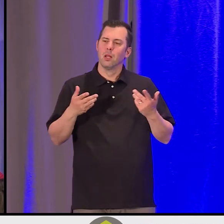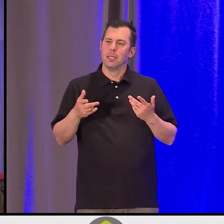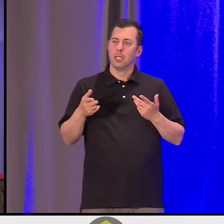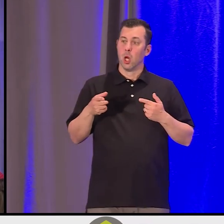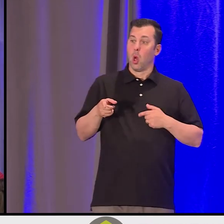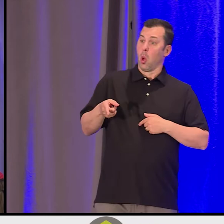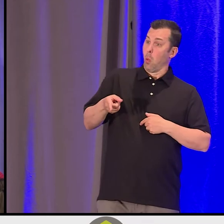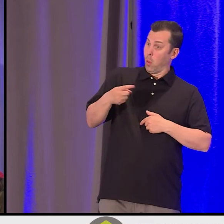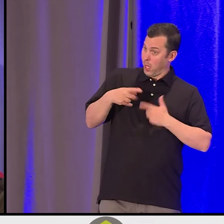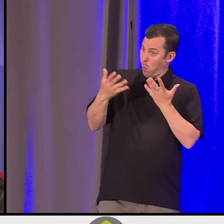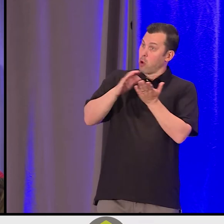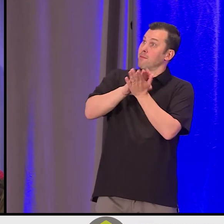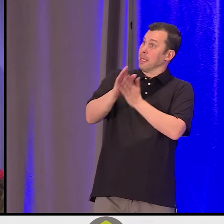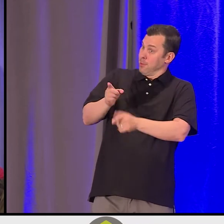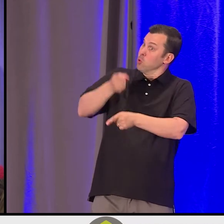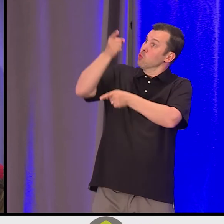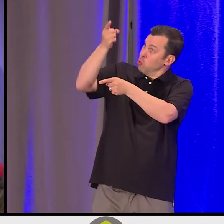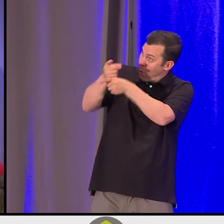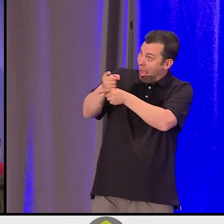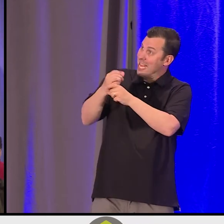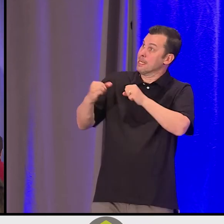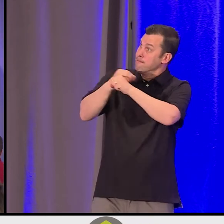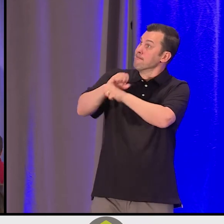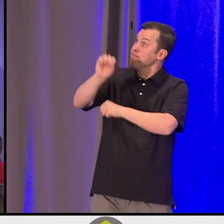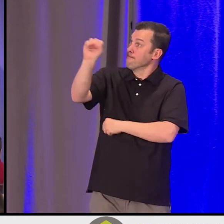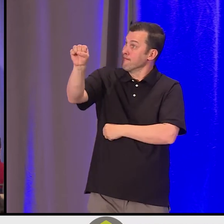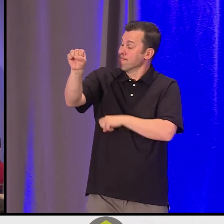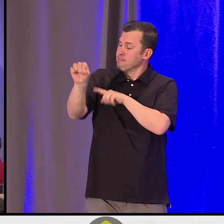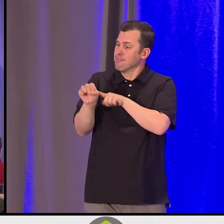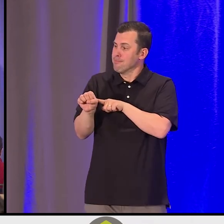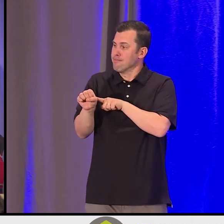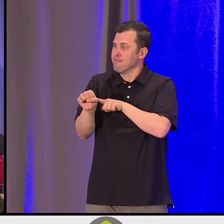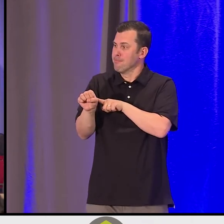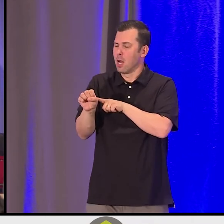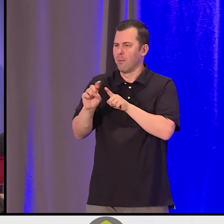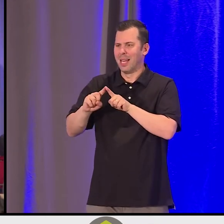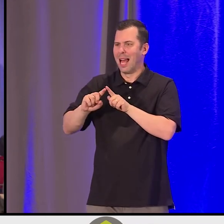Well, how do we breathe life into that? Because it is -- we know the Buddha